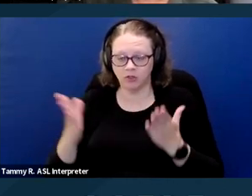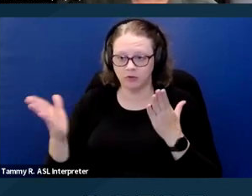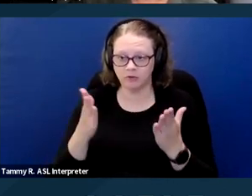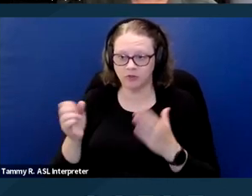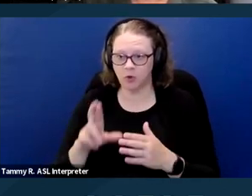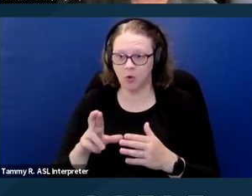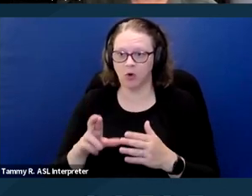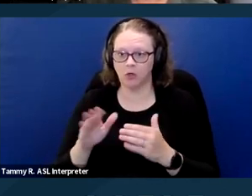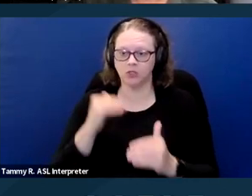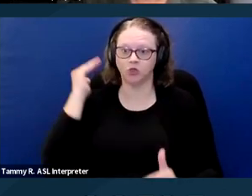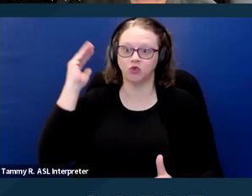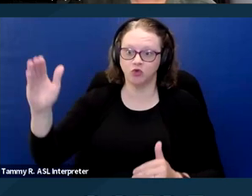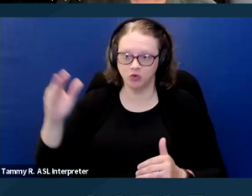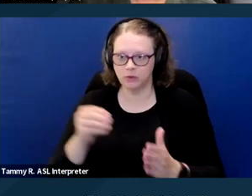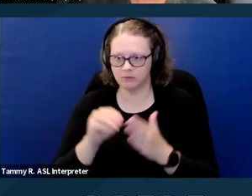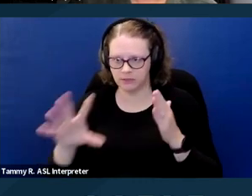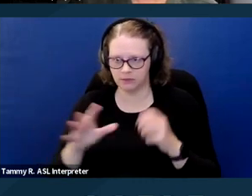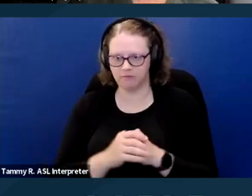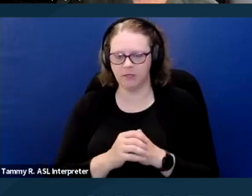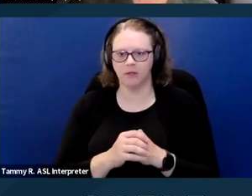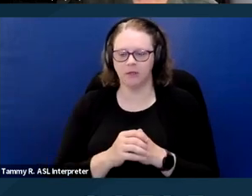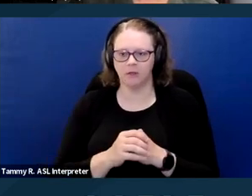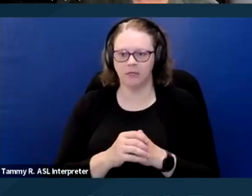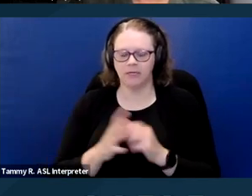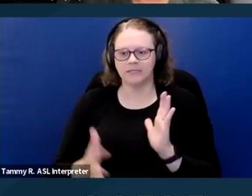So I've sometimes gotten calls